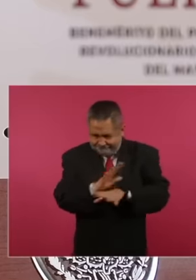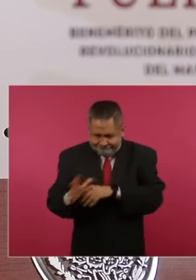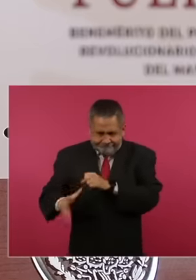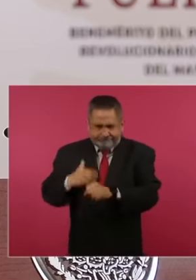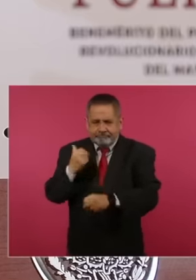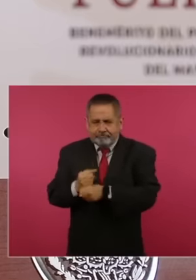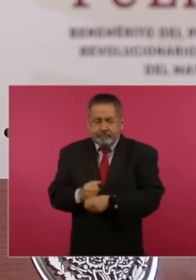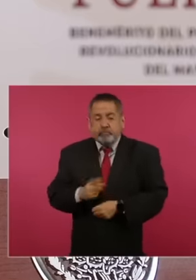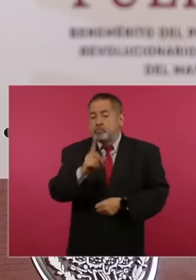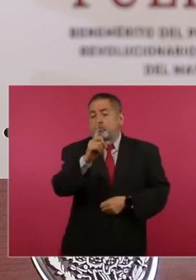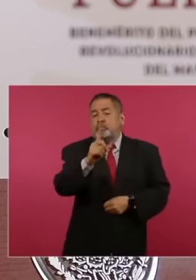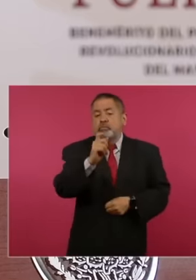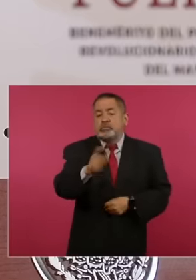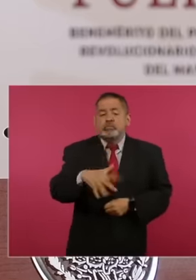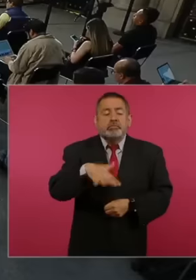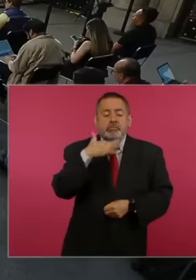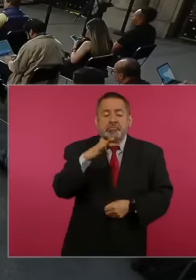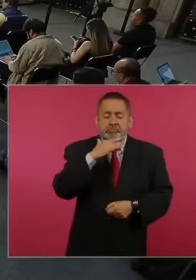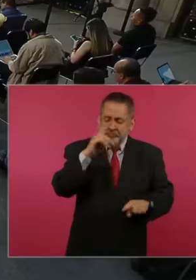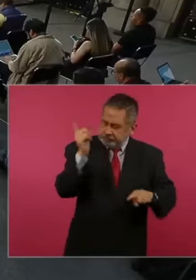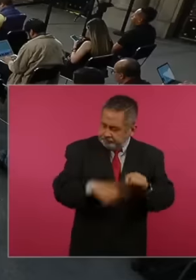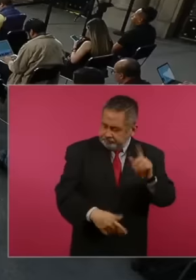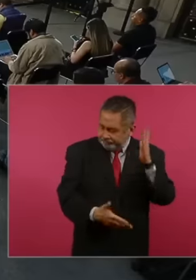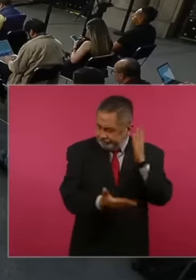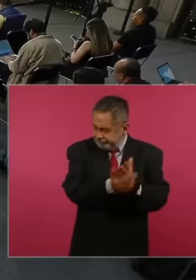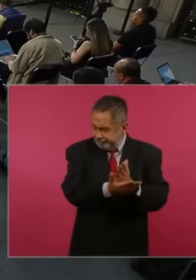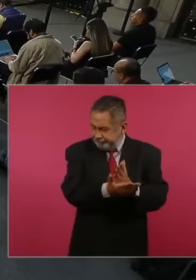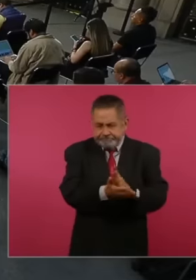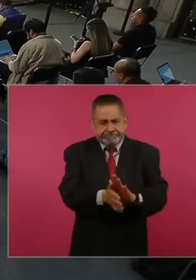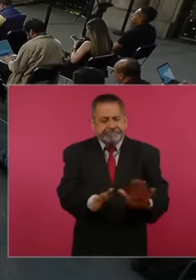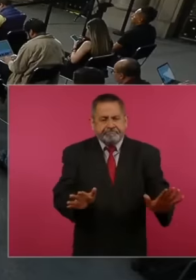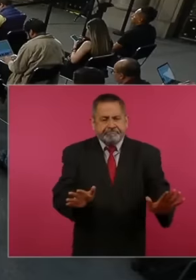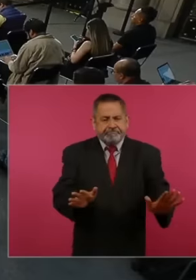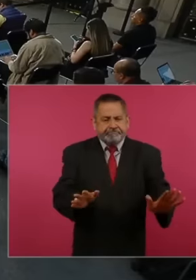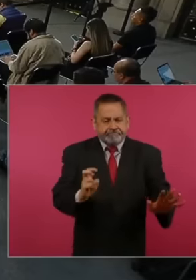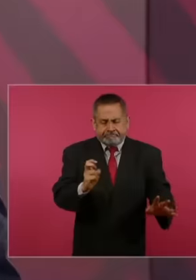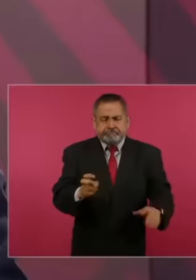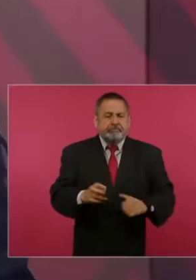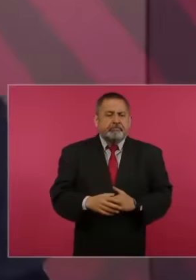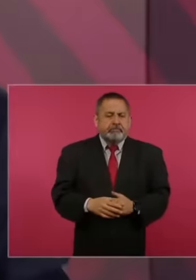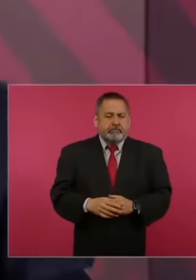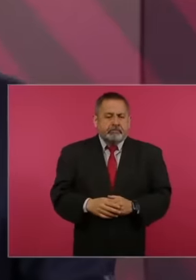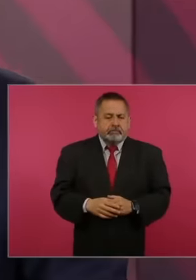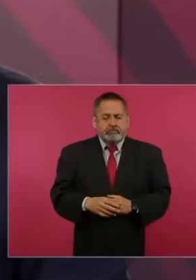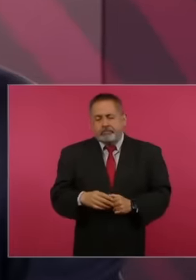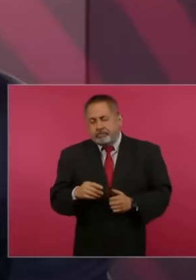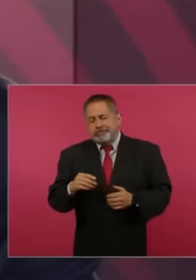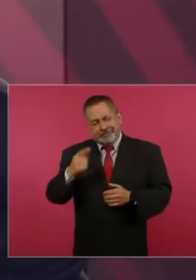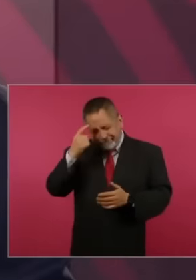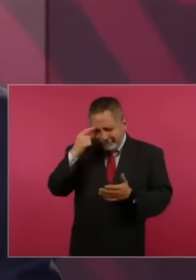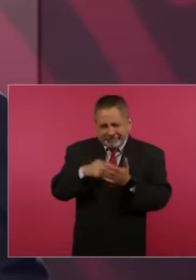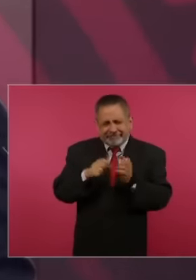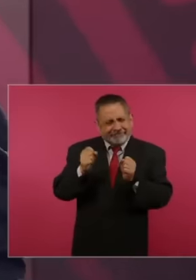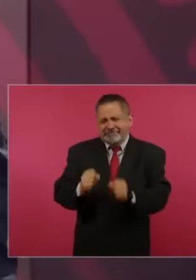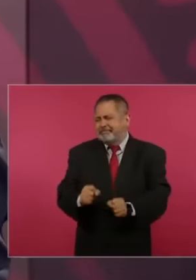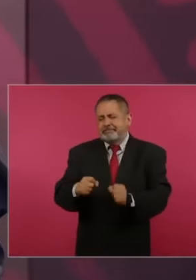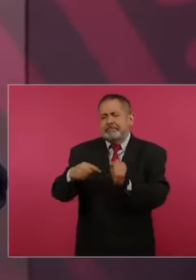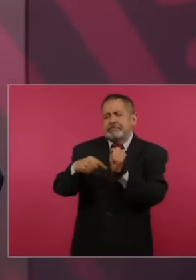I do not doubt that we still have to continue